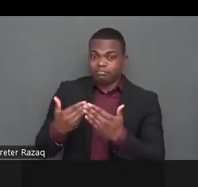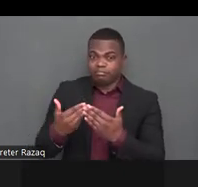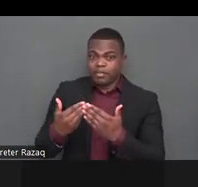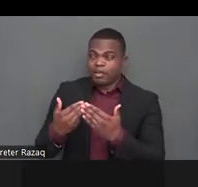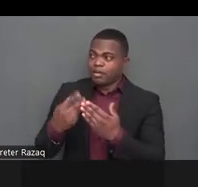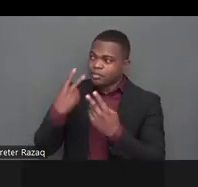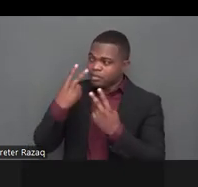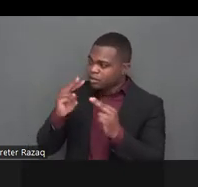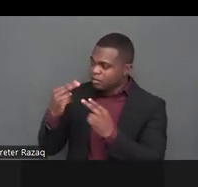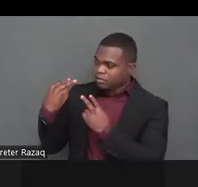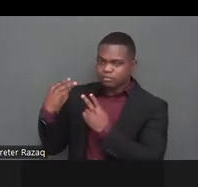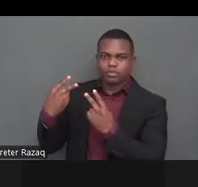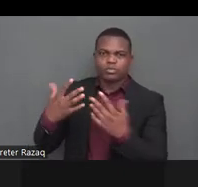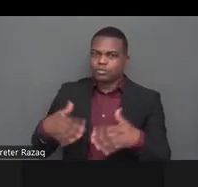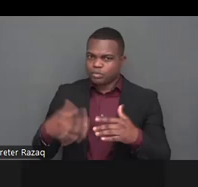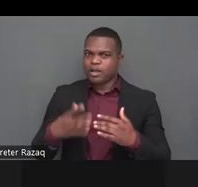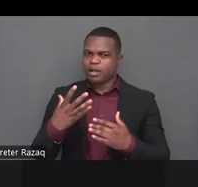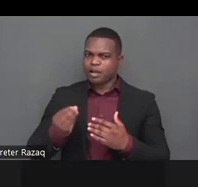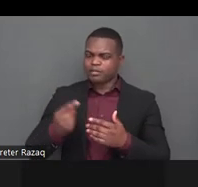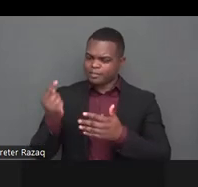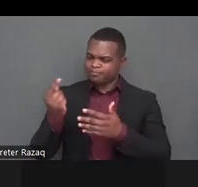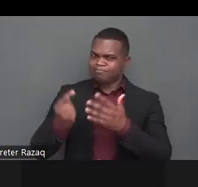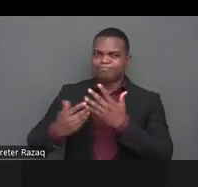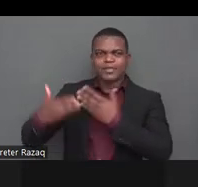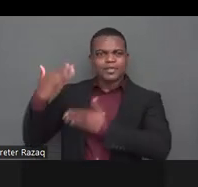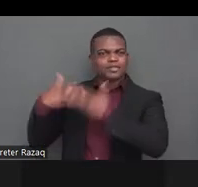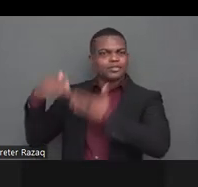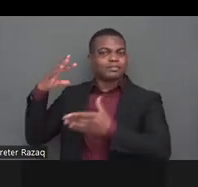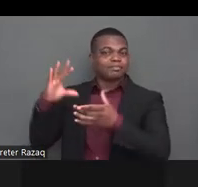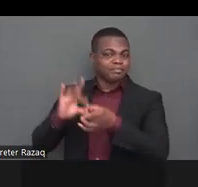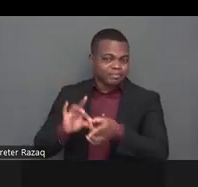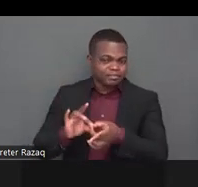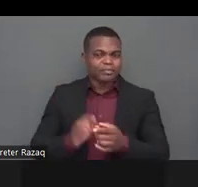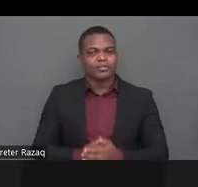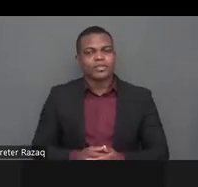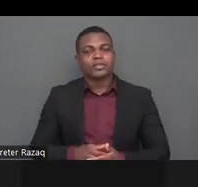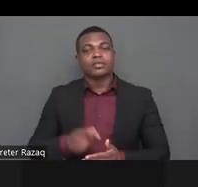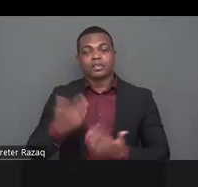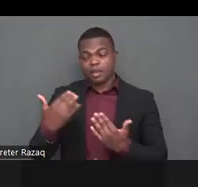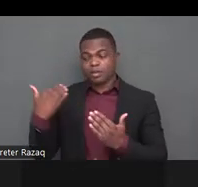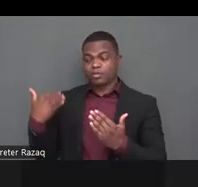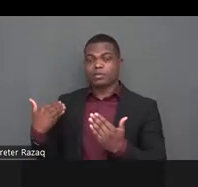of the pandemic and we are hoping to see the end of this pandemic eventually and we are starting